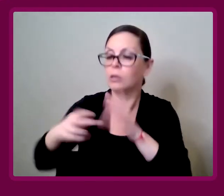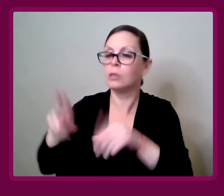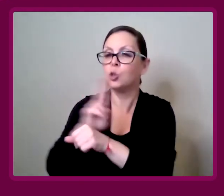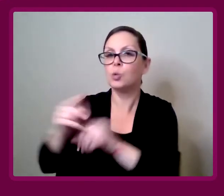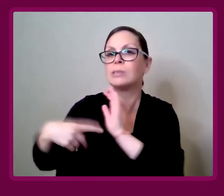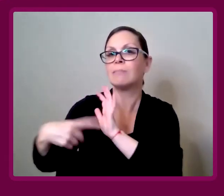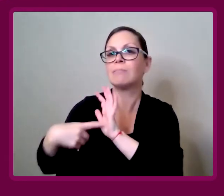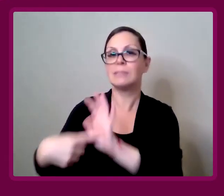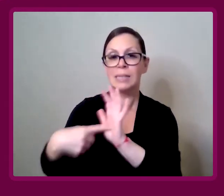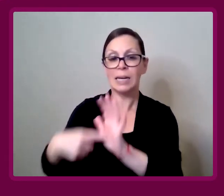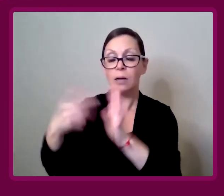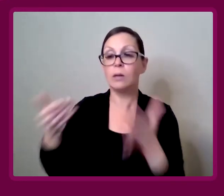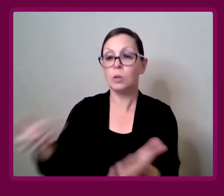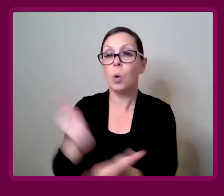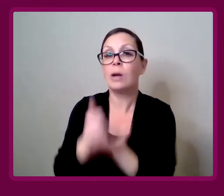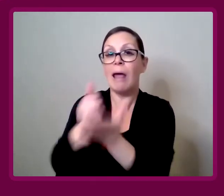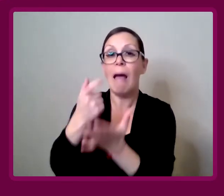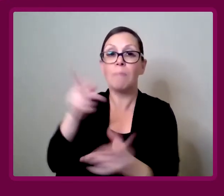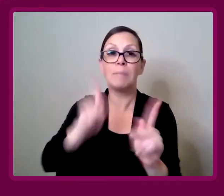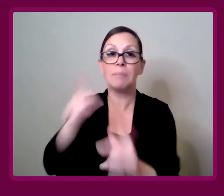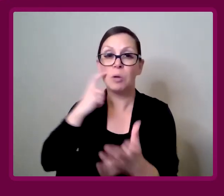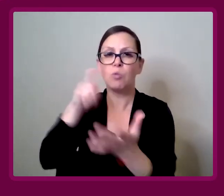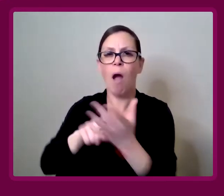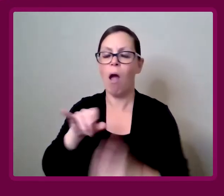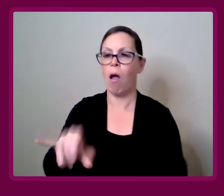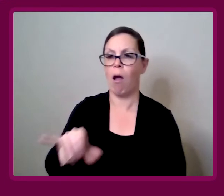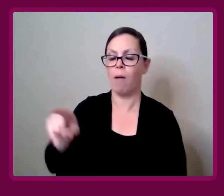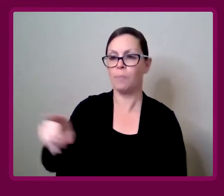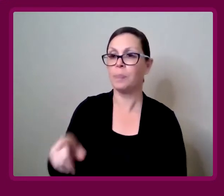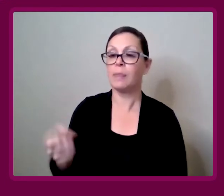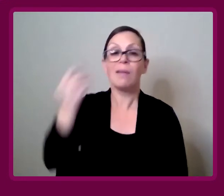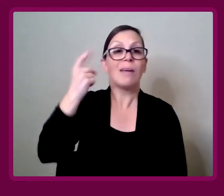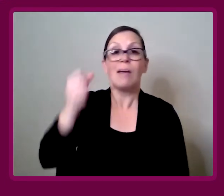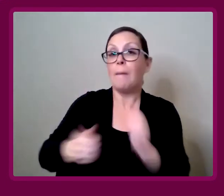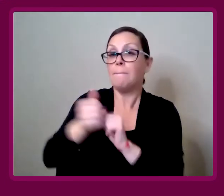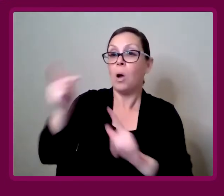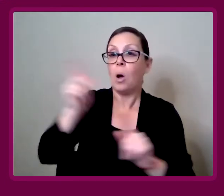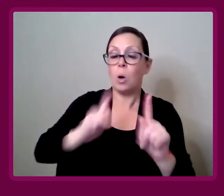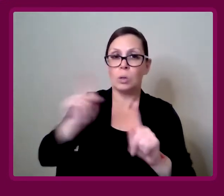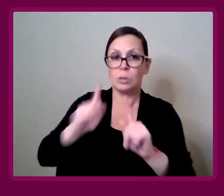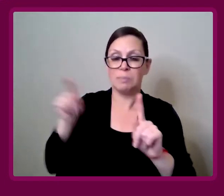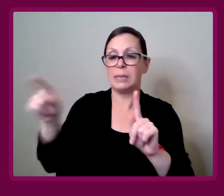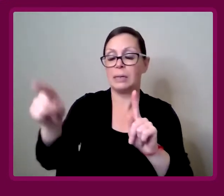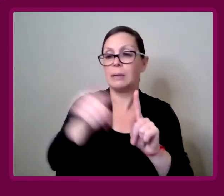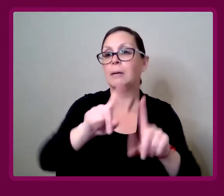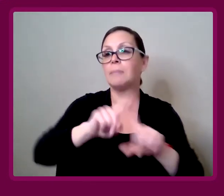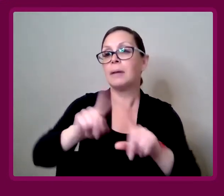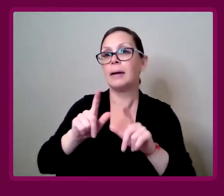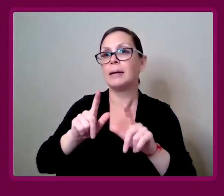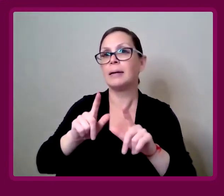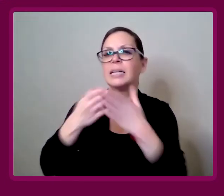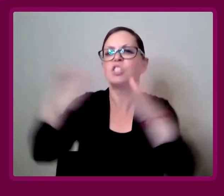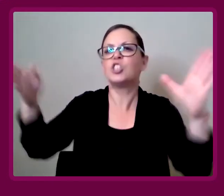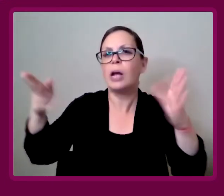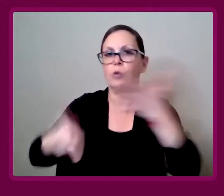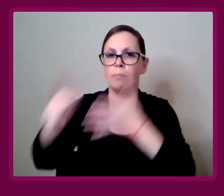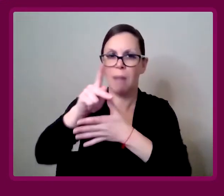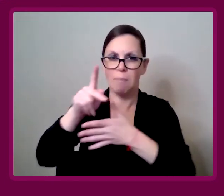Use that as an example, to help people recognize it. Amy Francis-Smith: Because most people, I say people, the general